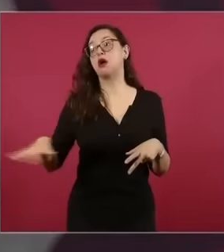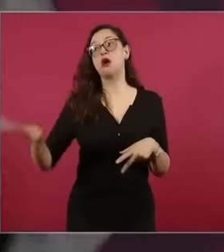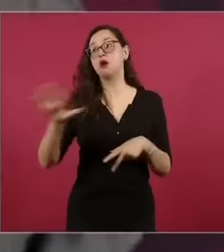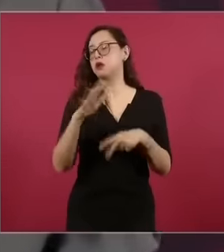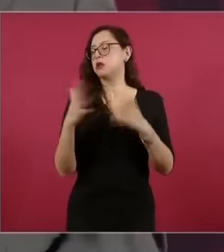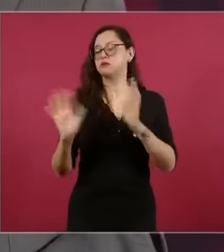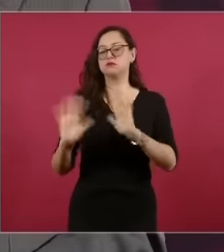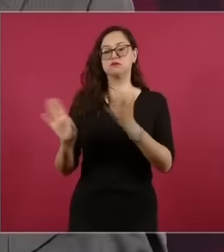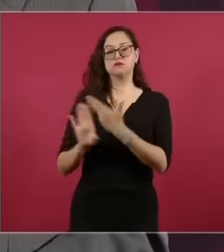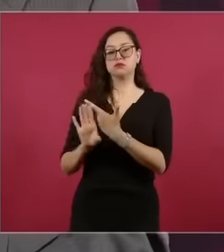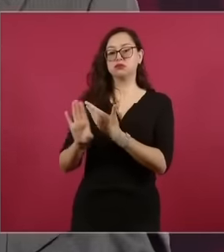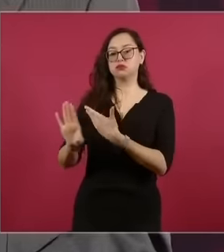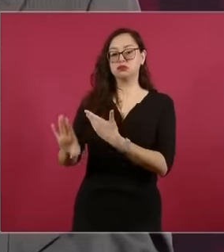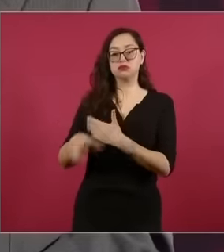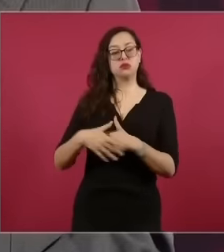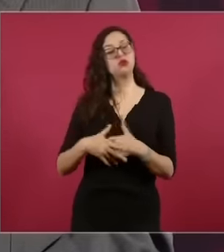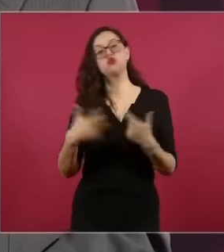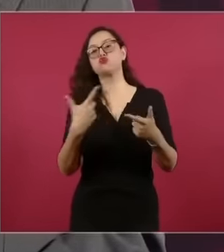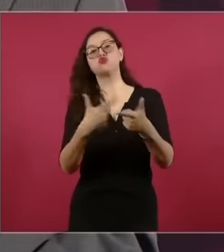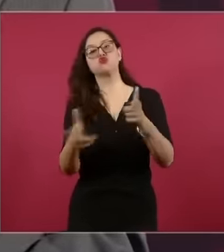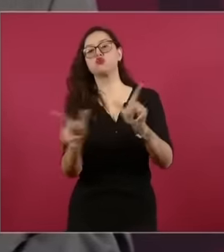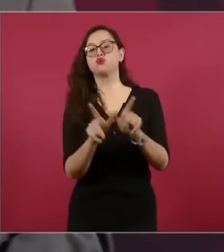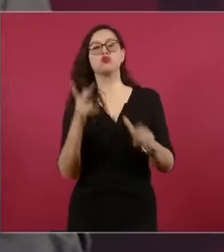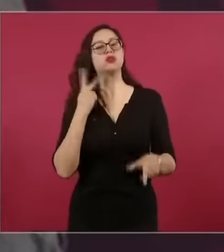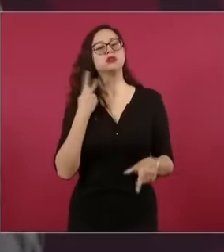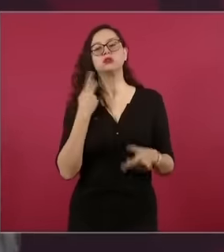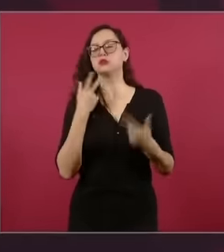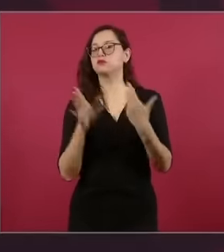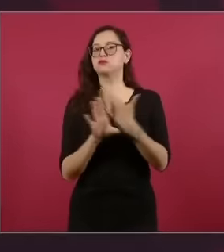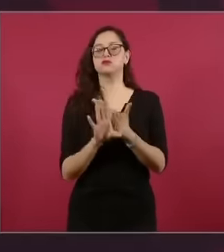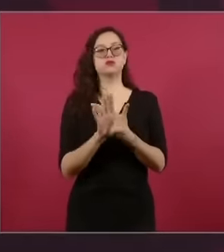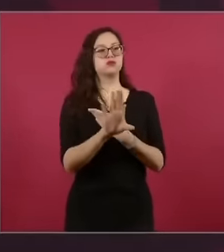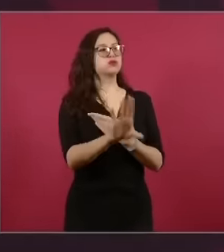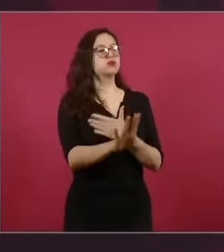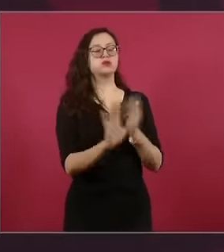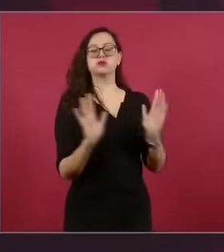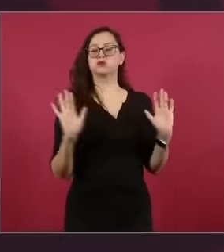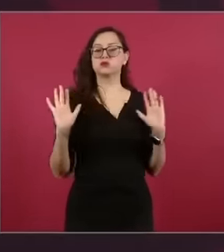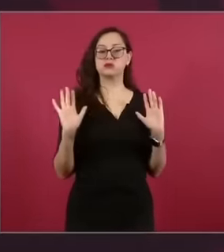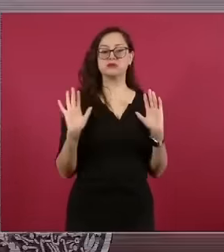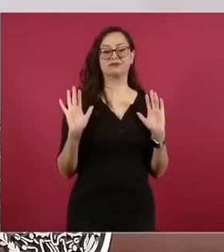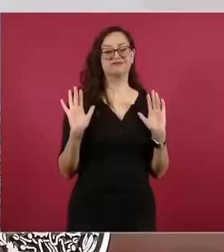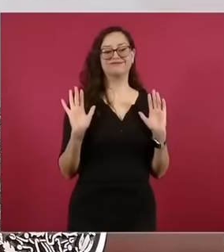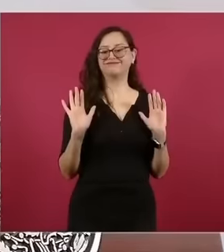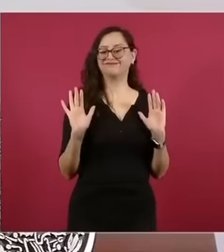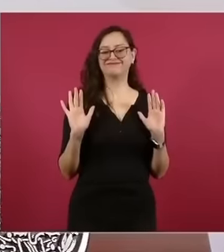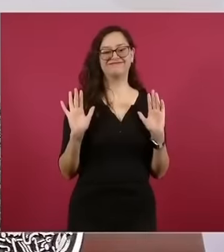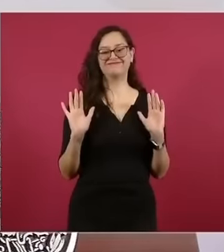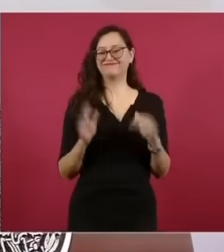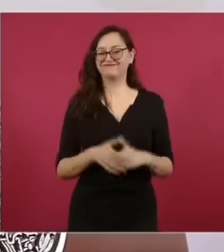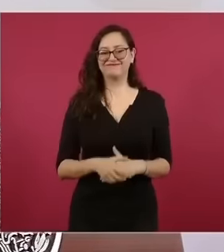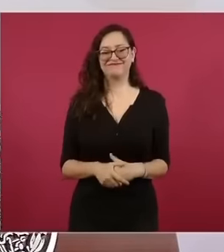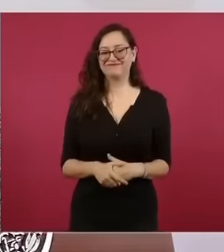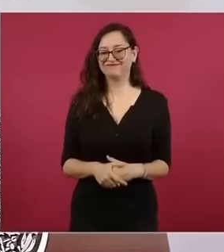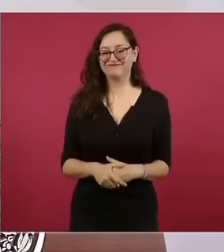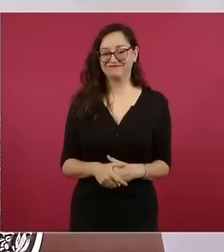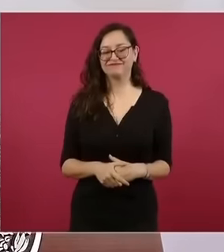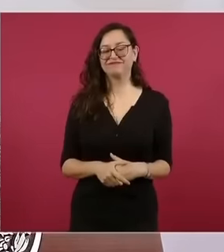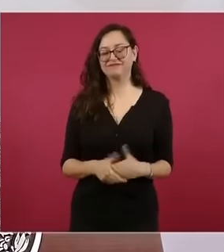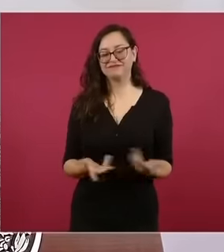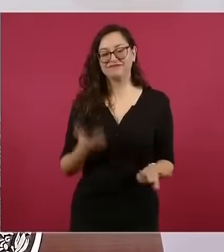ap partisans ap partisans and it turns out that the best journalism in history is